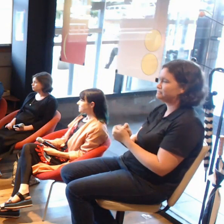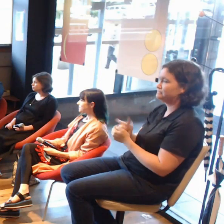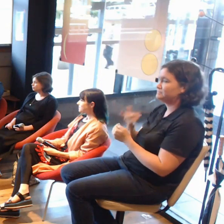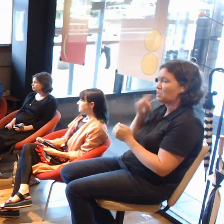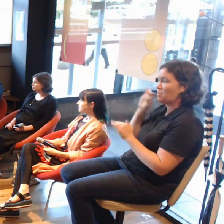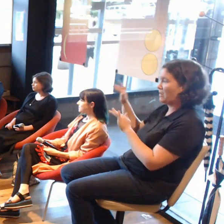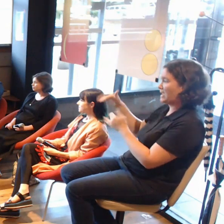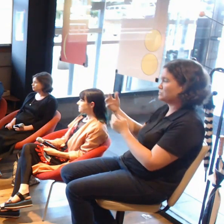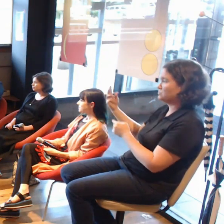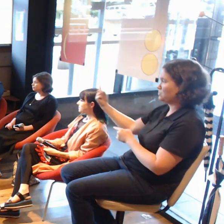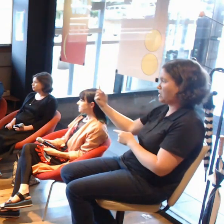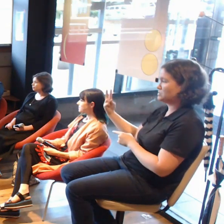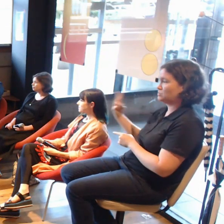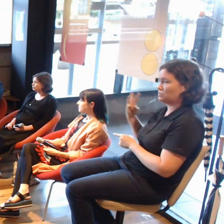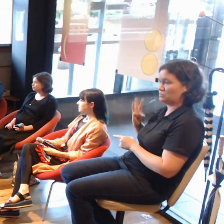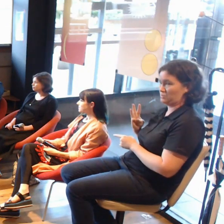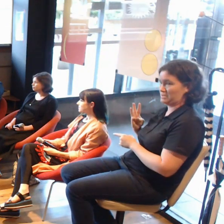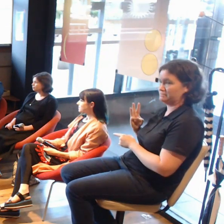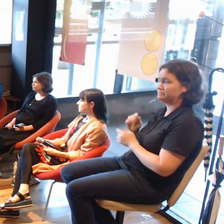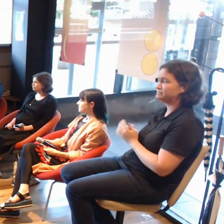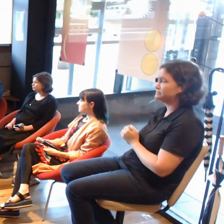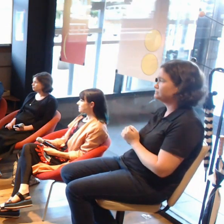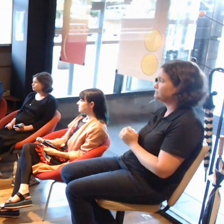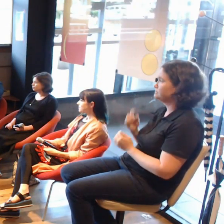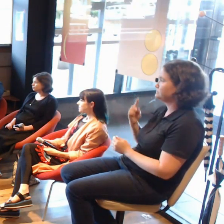First up here on my left, we have Shannon Pickles.